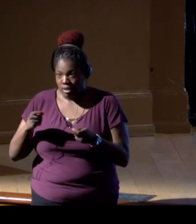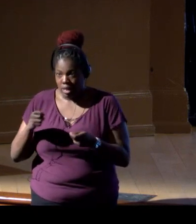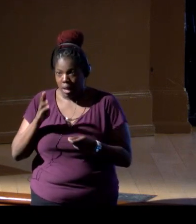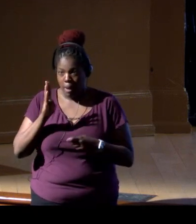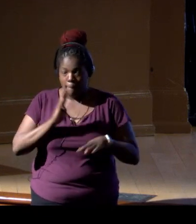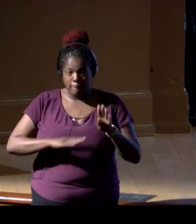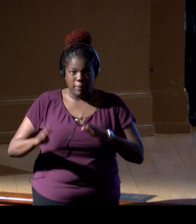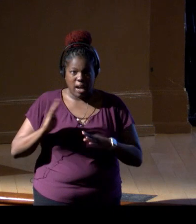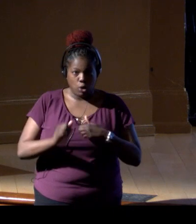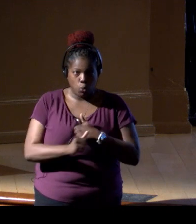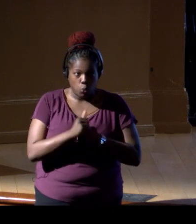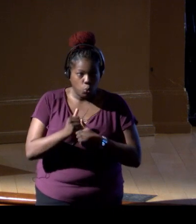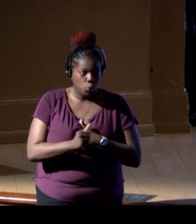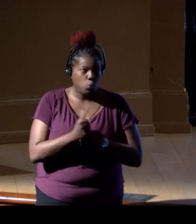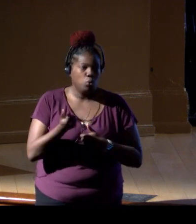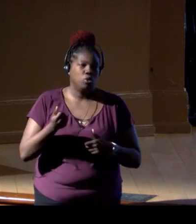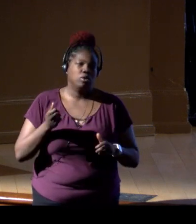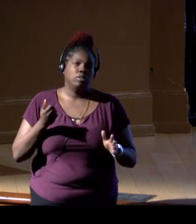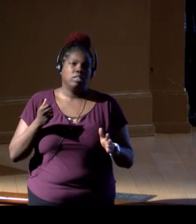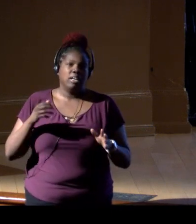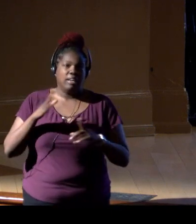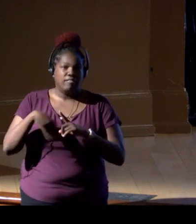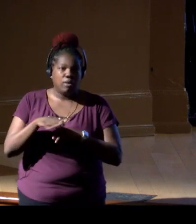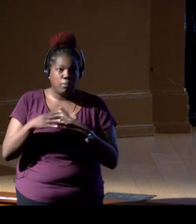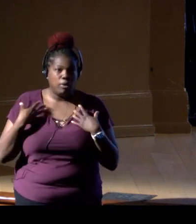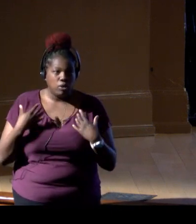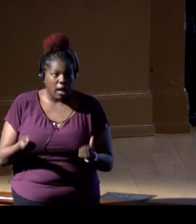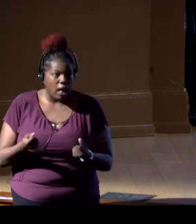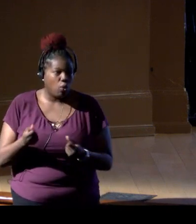invasive species, environmental health, climate,